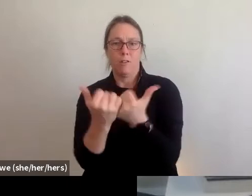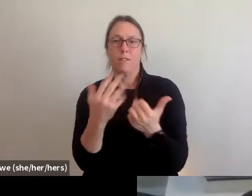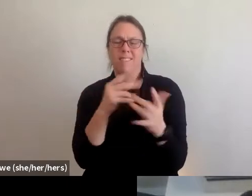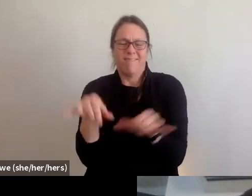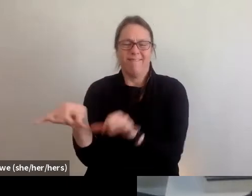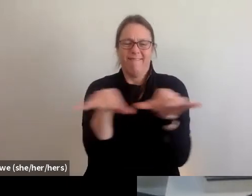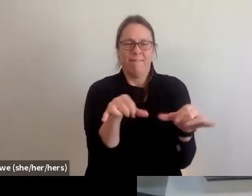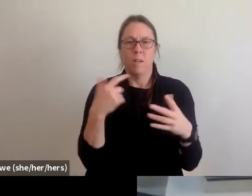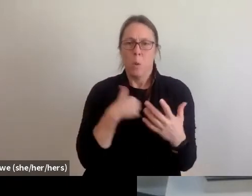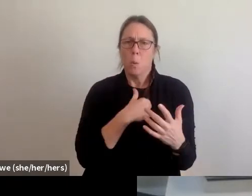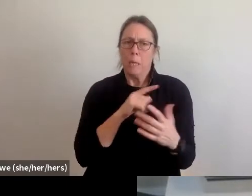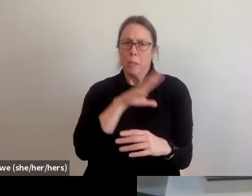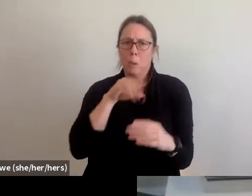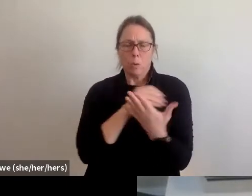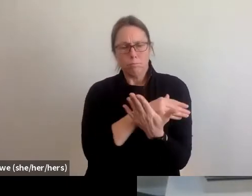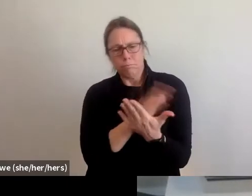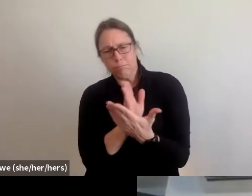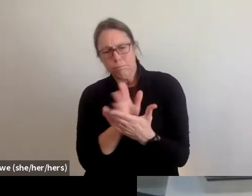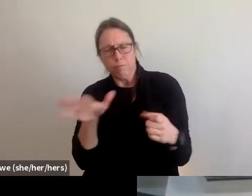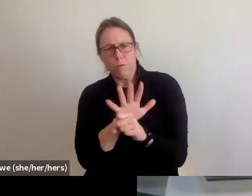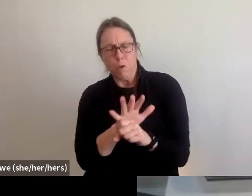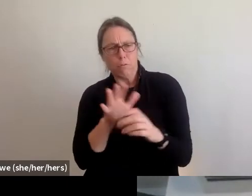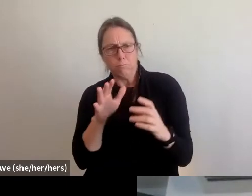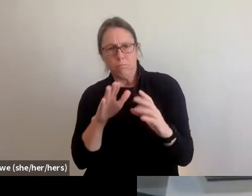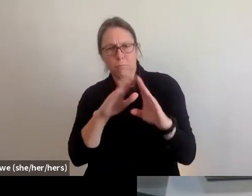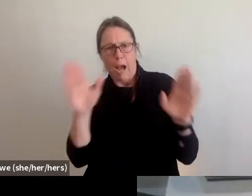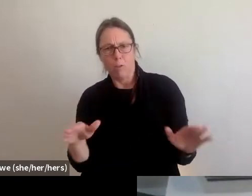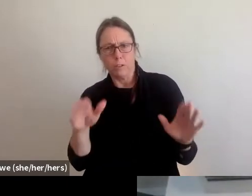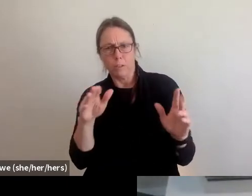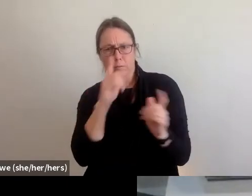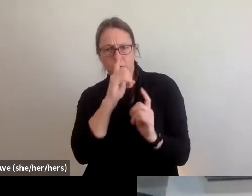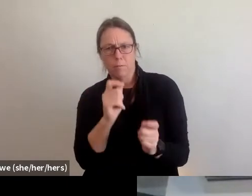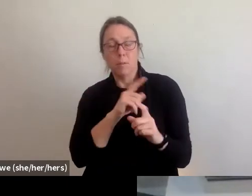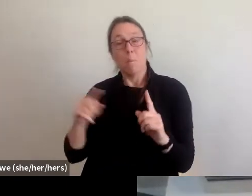of housing interests, we're unique at least in like the DC sector I guess,